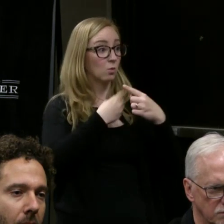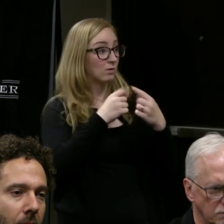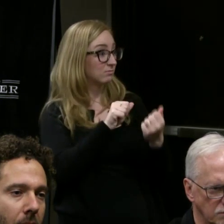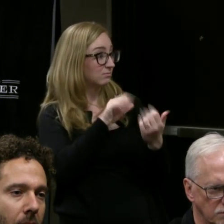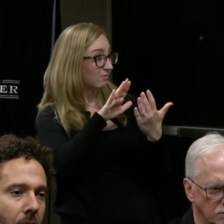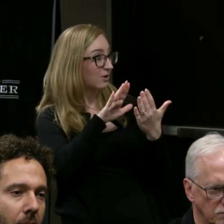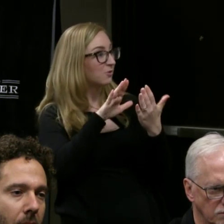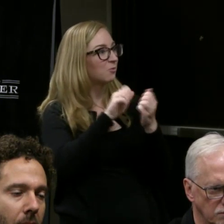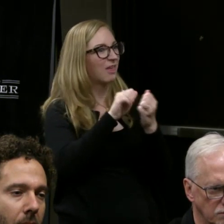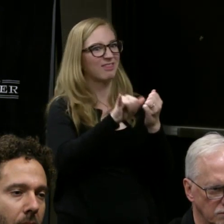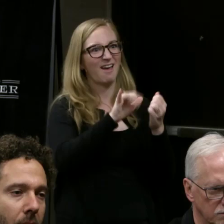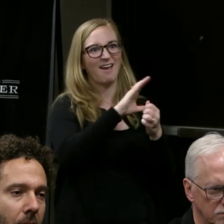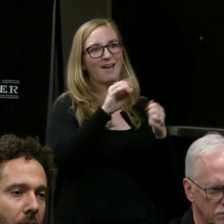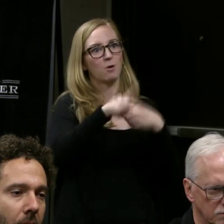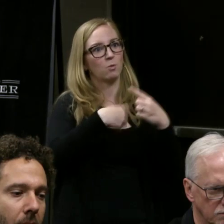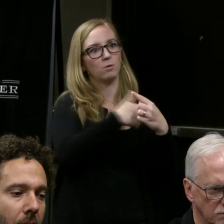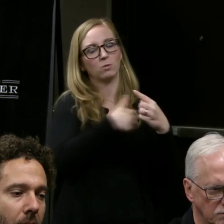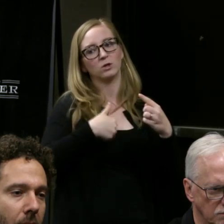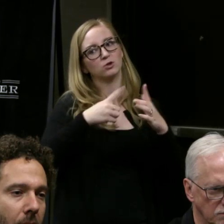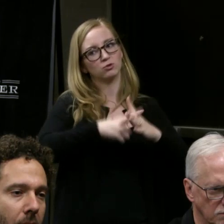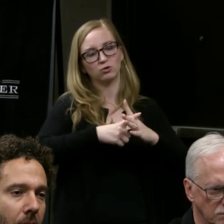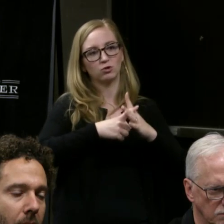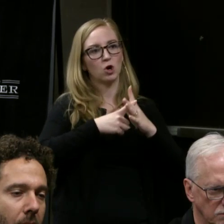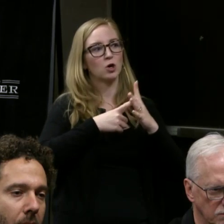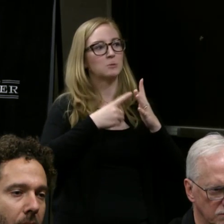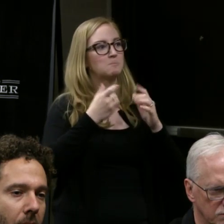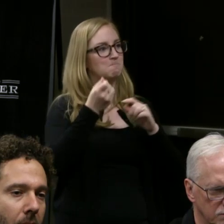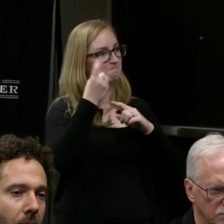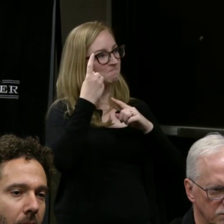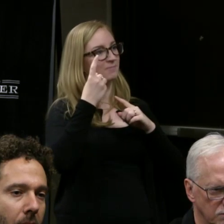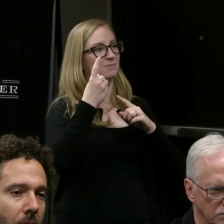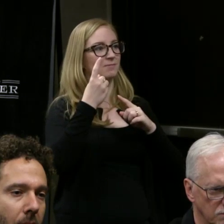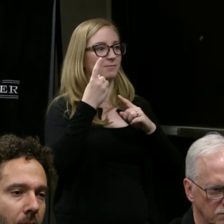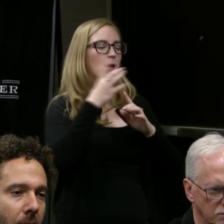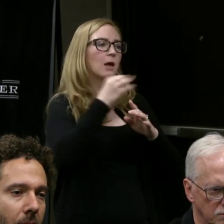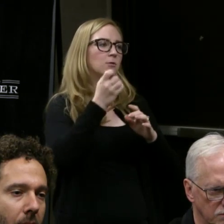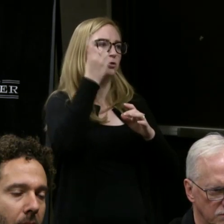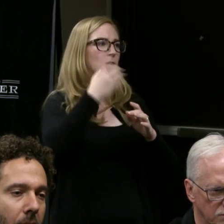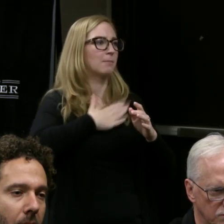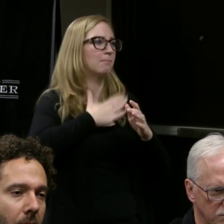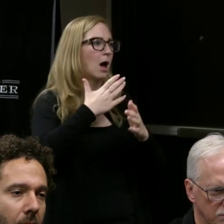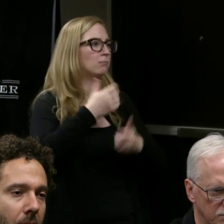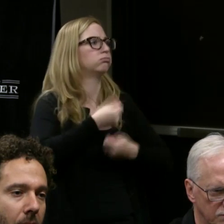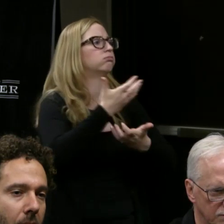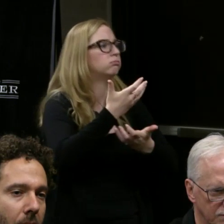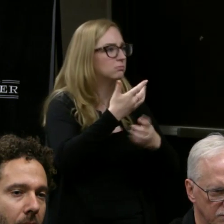And I really speak from a hearing person's perspective